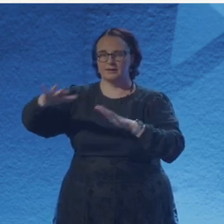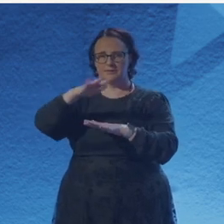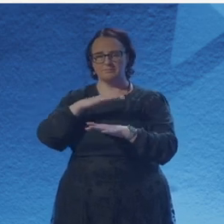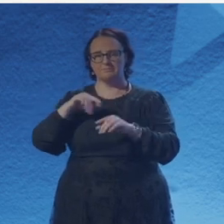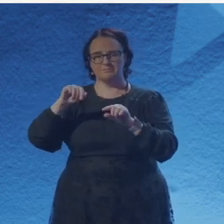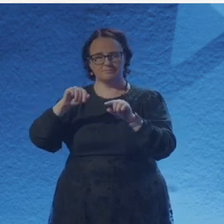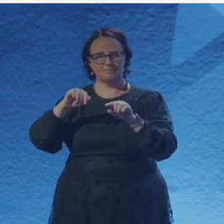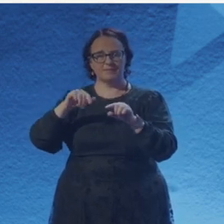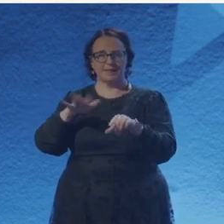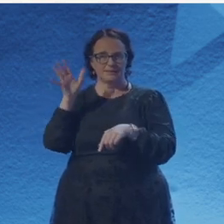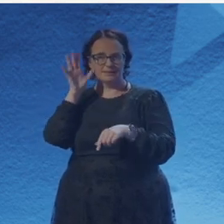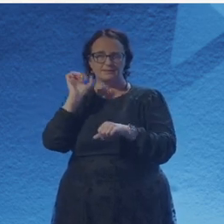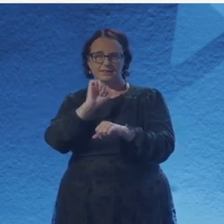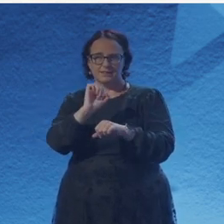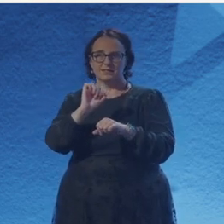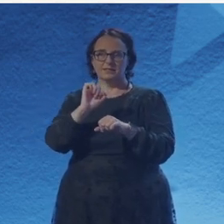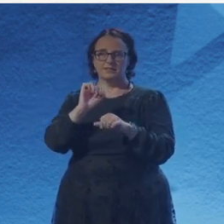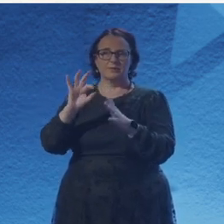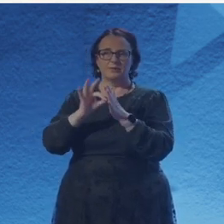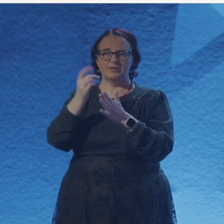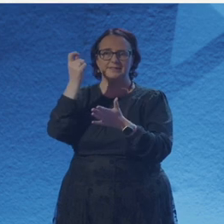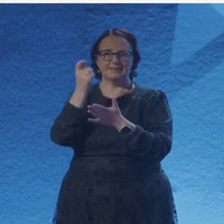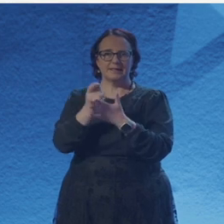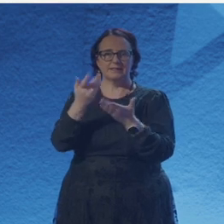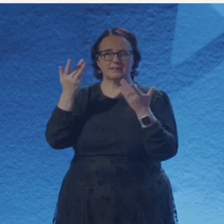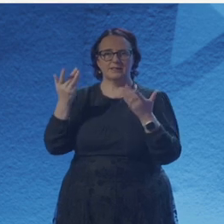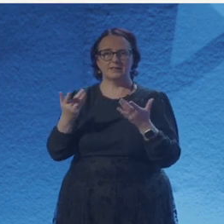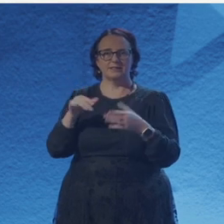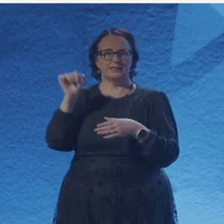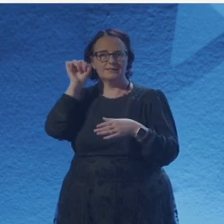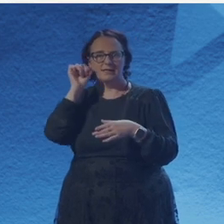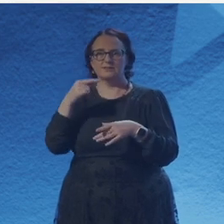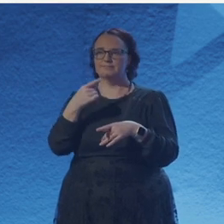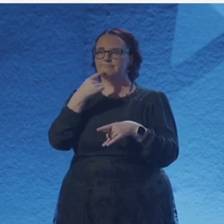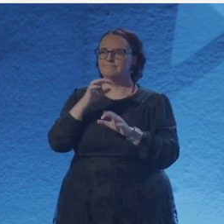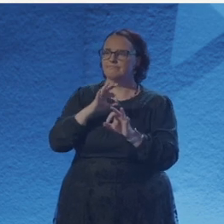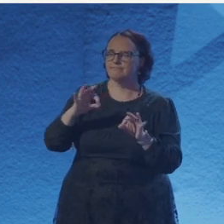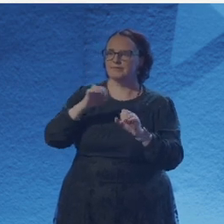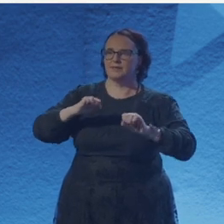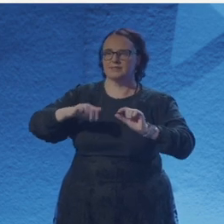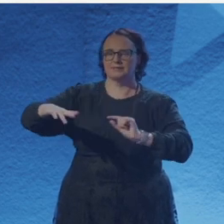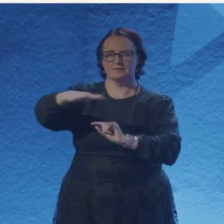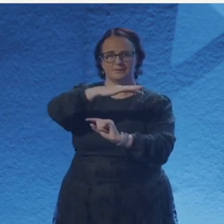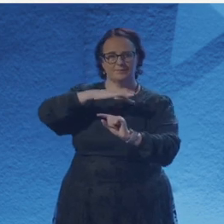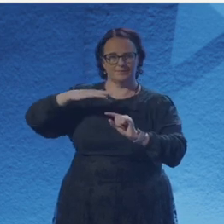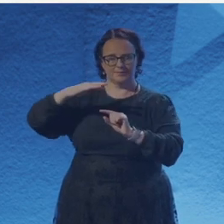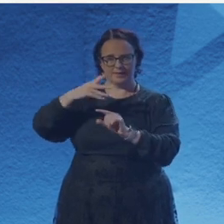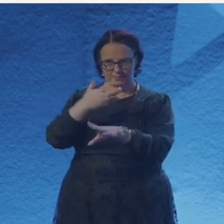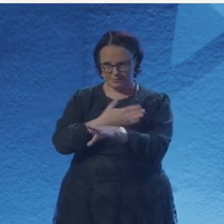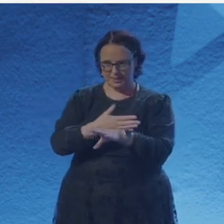Let the rush of life rage through you and let that wave deliver you a verse. The best poems are written out loud. Loose your voice and speak